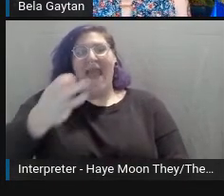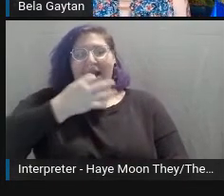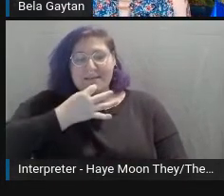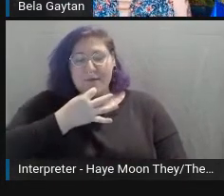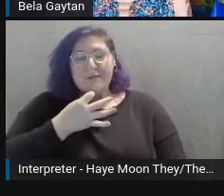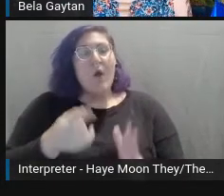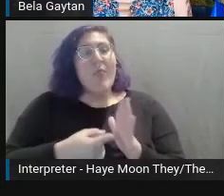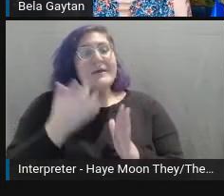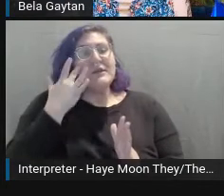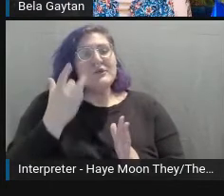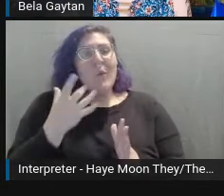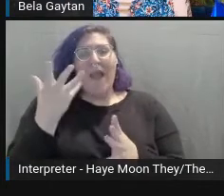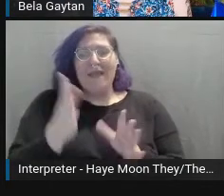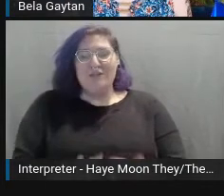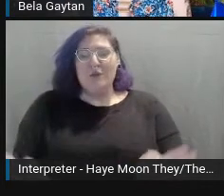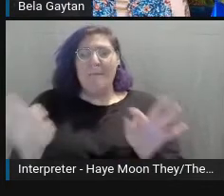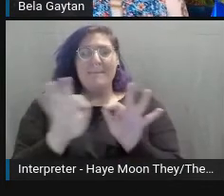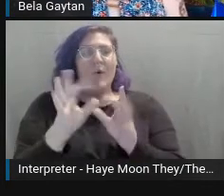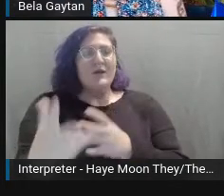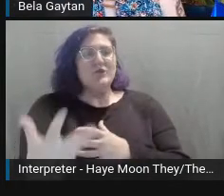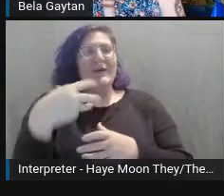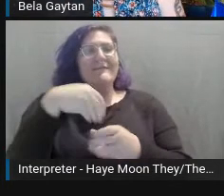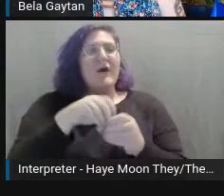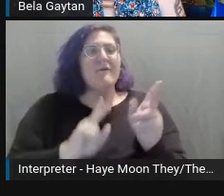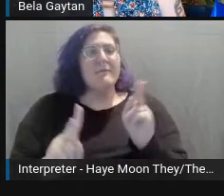that have lived experiences, and that require accessibility.